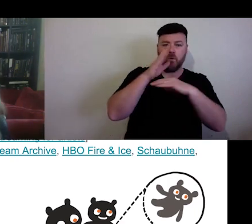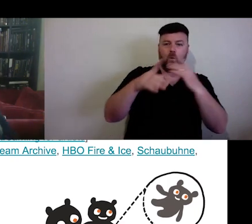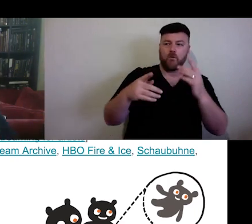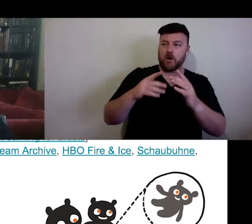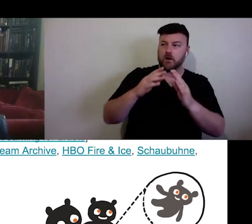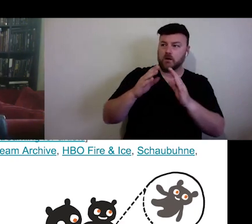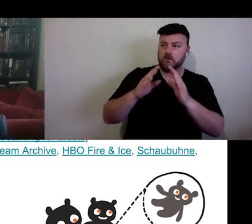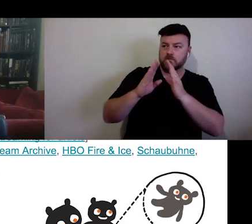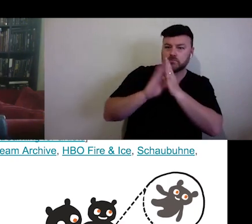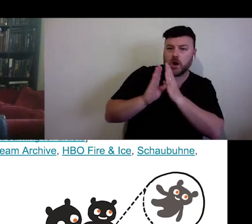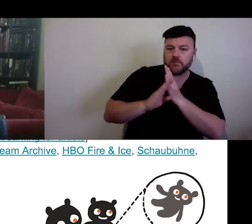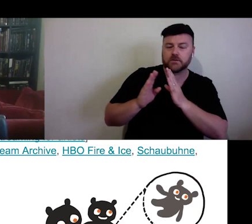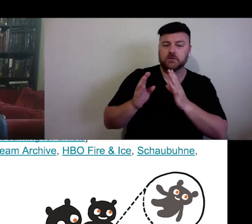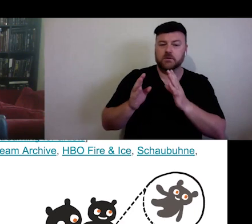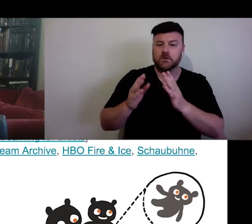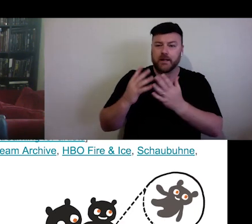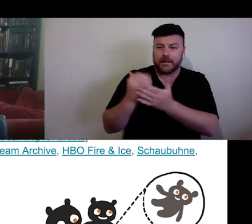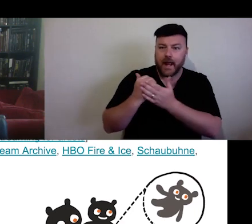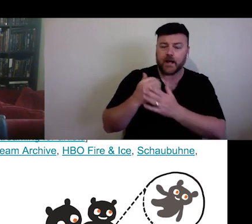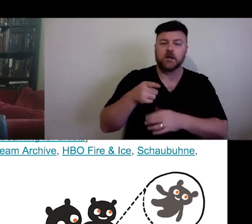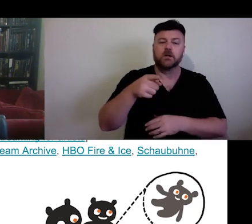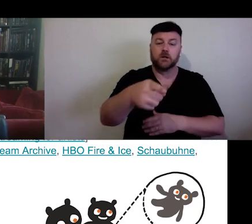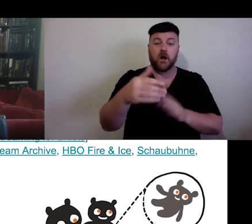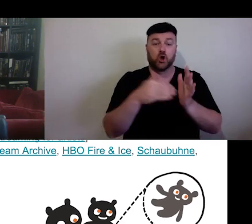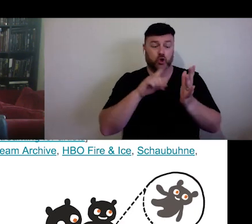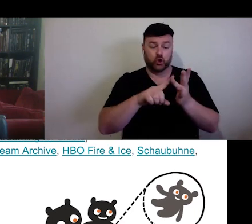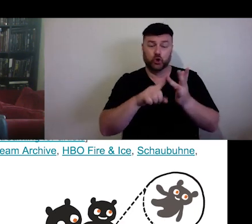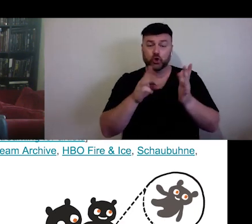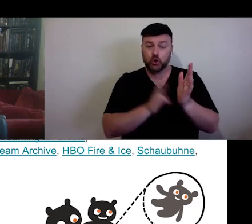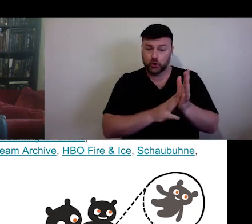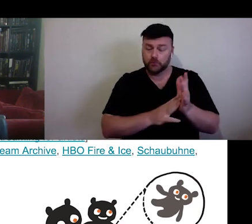Zoom are continuously updating their terms and conditions,